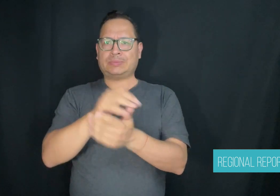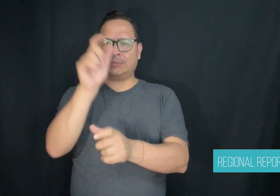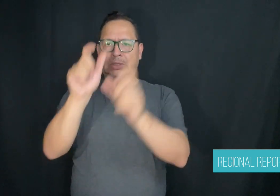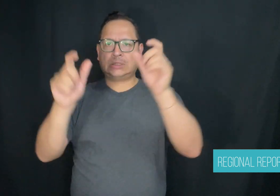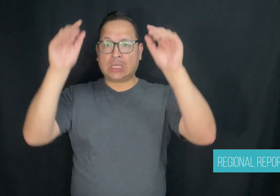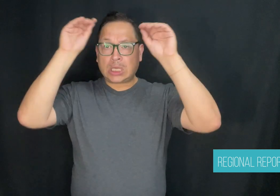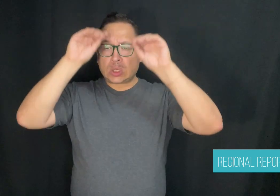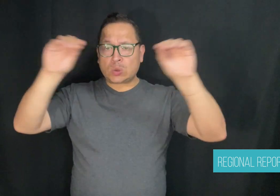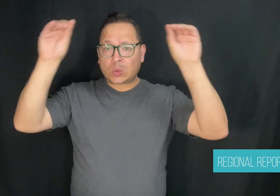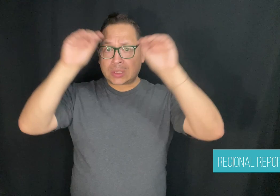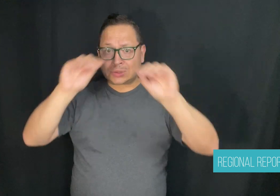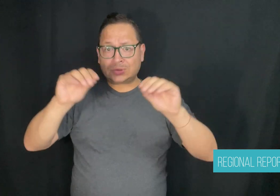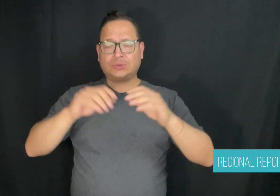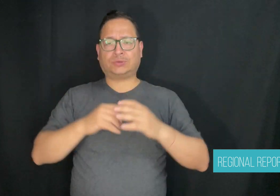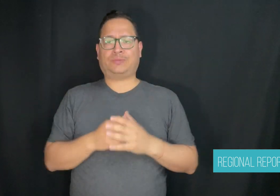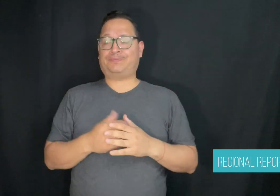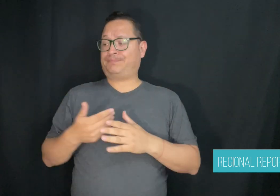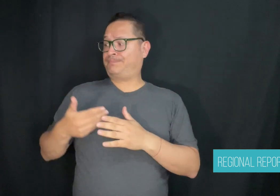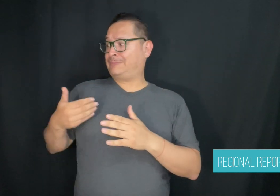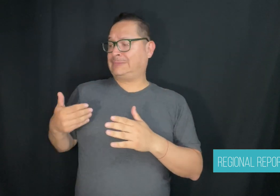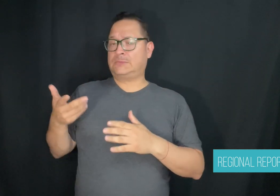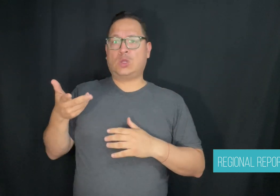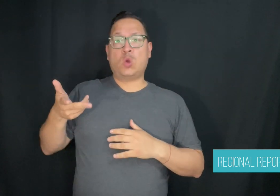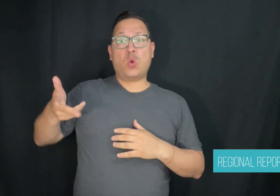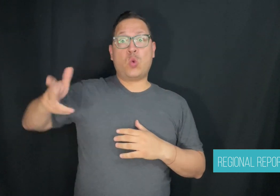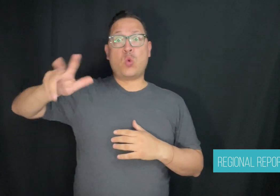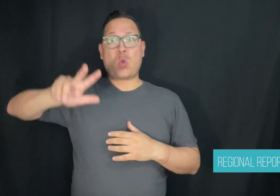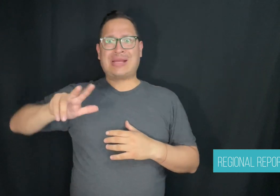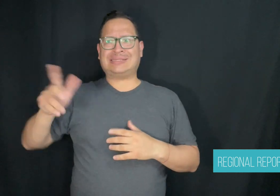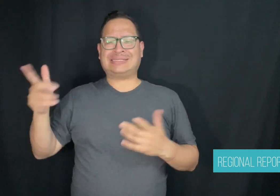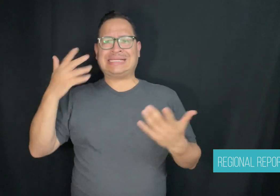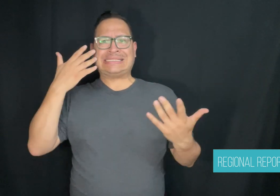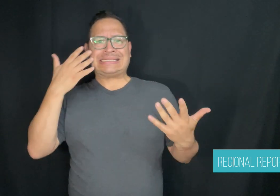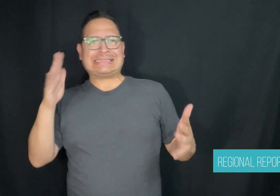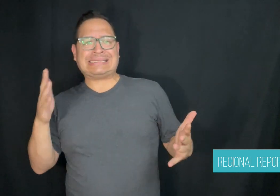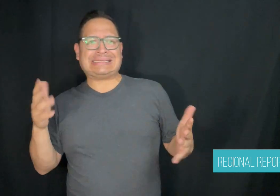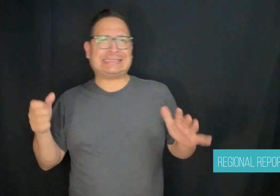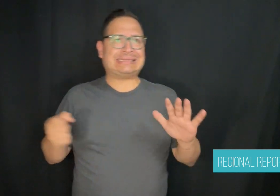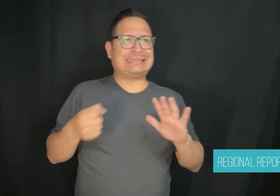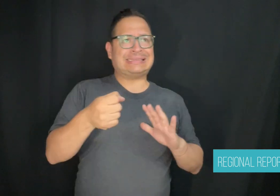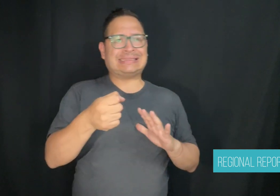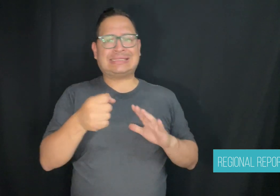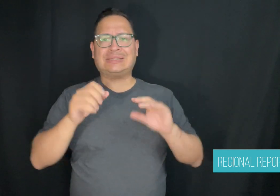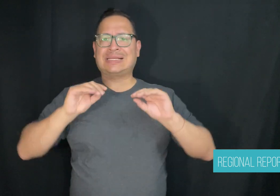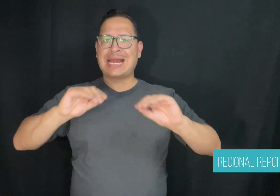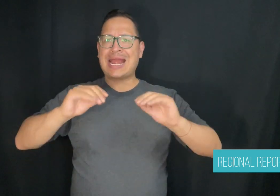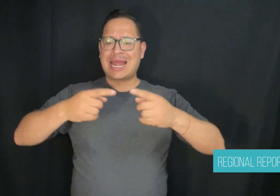yet to be assigned one for her fifth-grade year at Rothesay